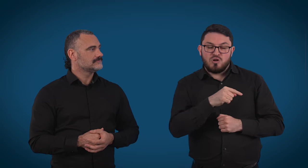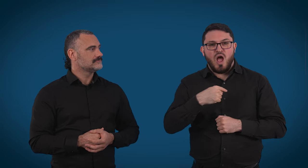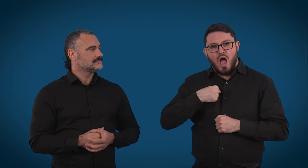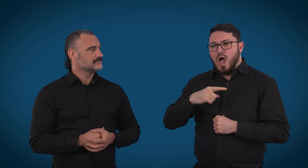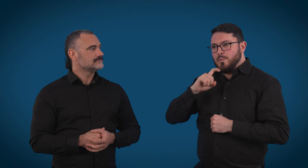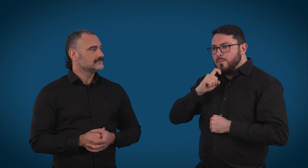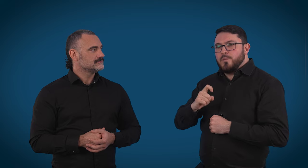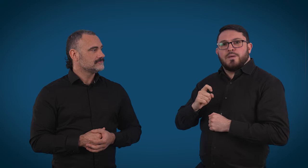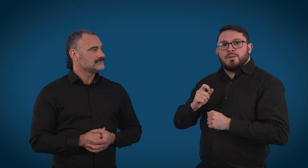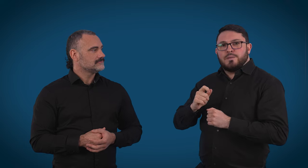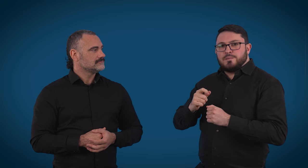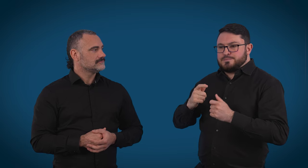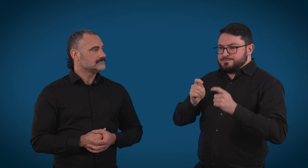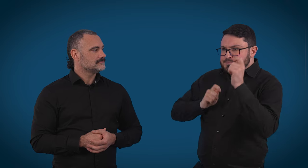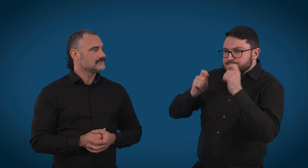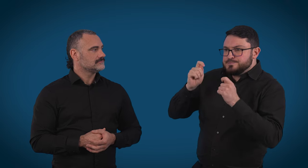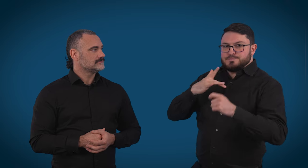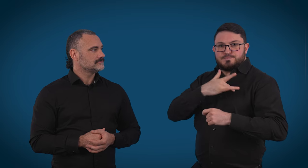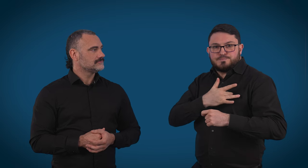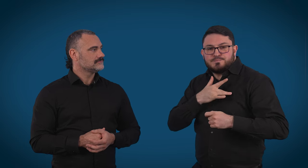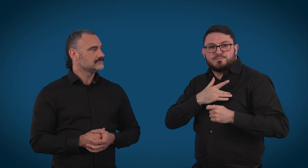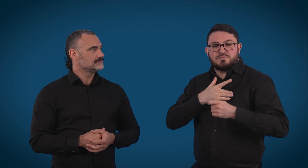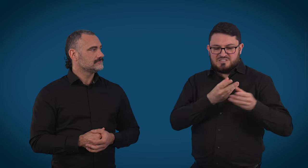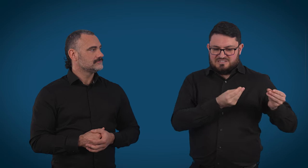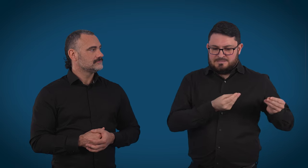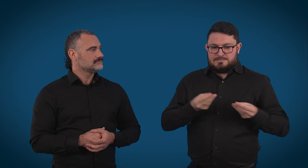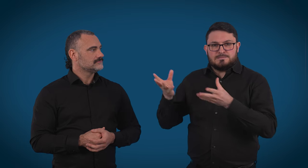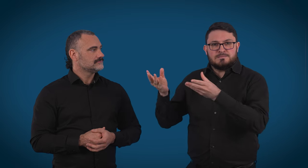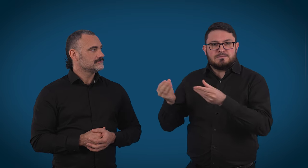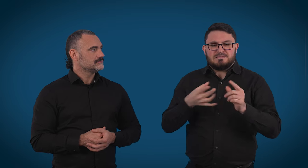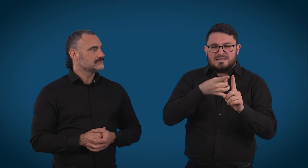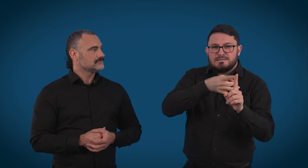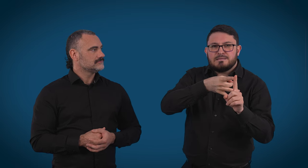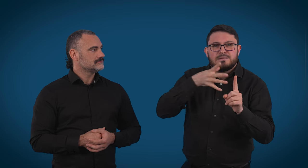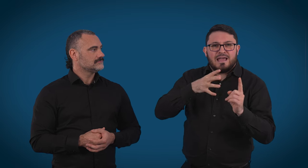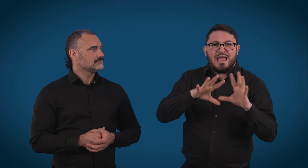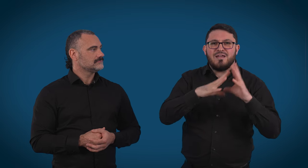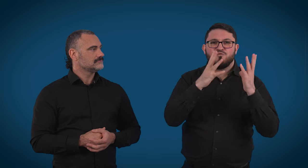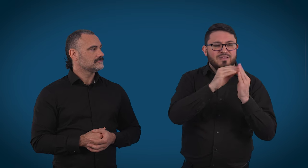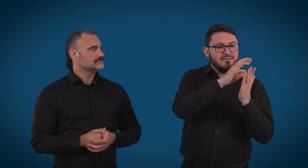I'll indicate that to the caller, because we are relaying everything verbatim and we want to